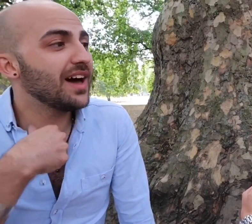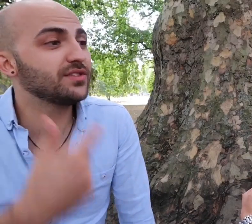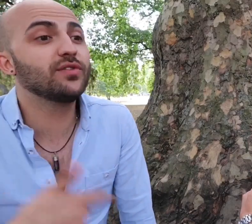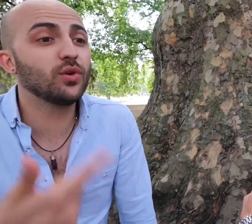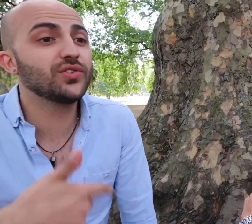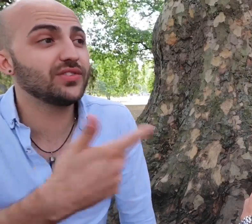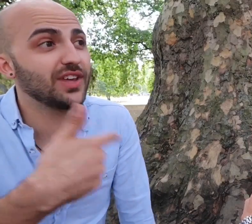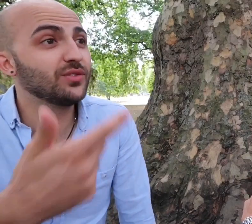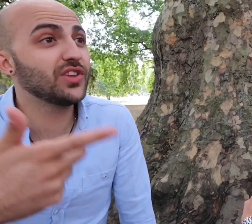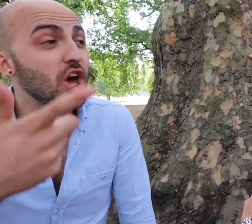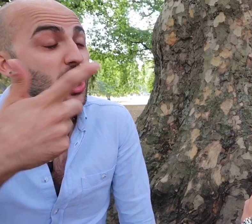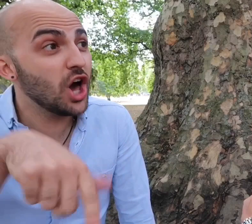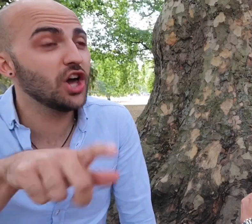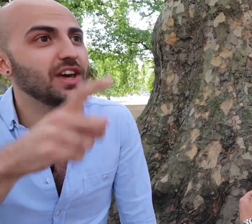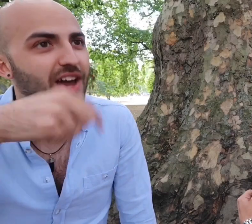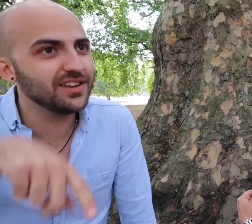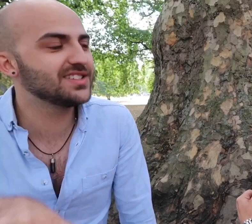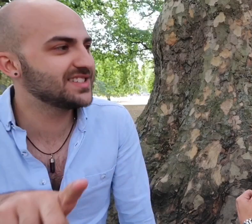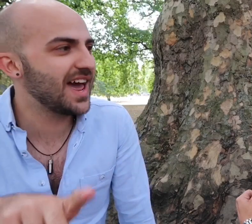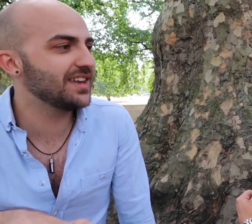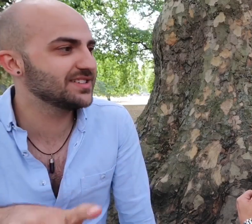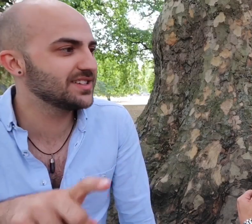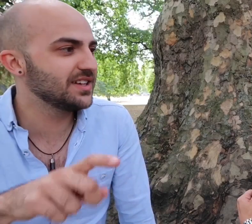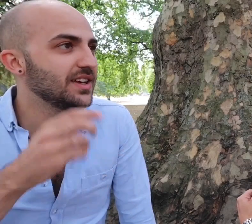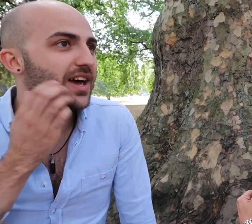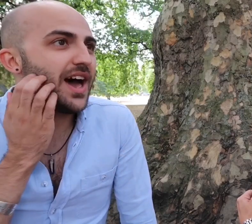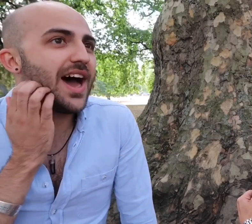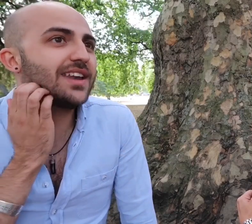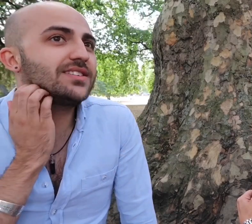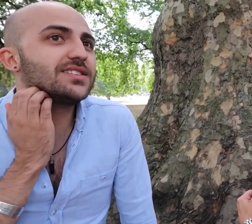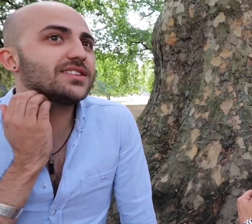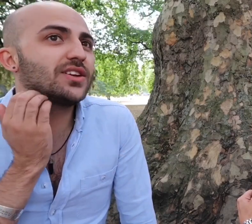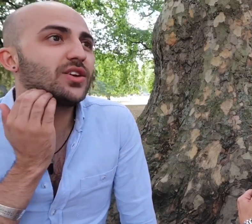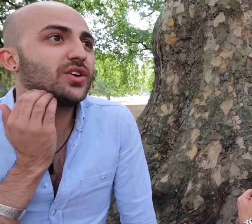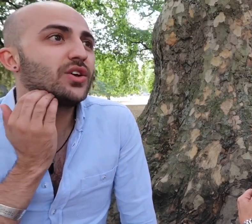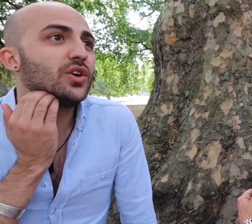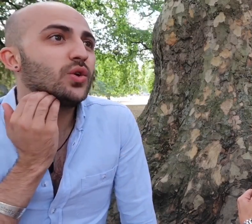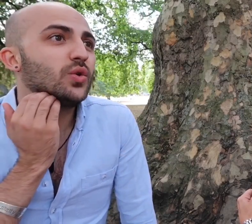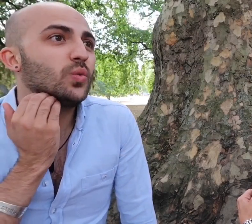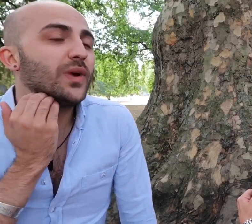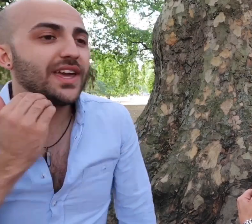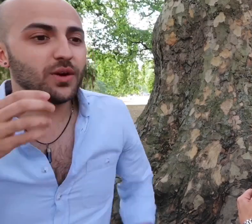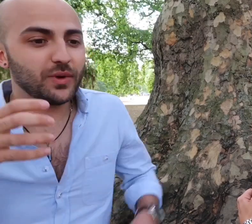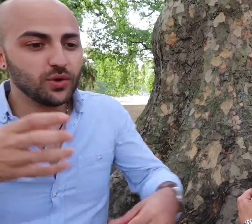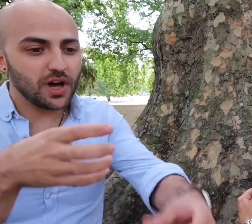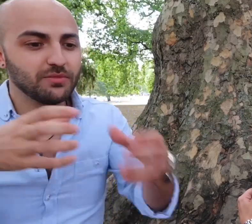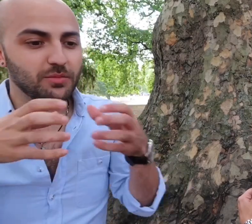we have to force ourselves to learn and understand and we all come from